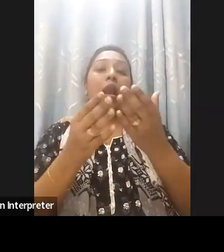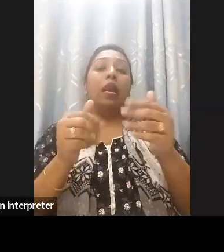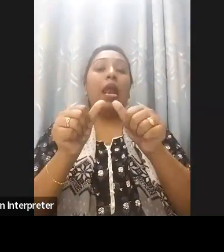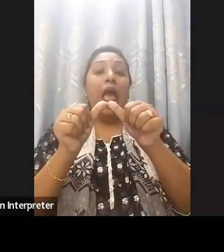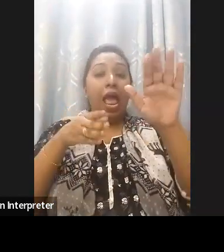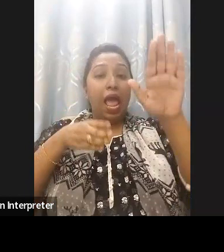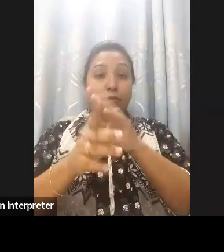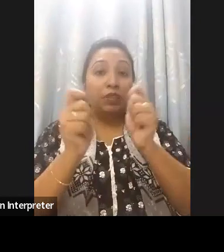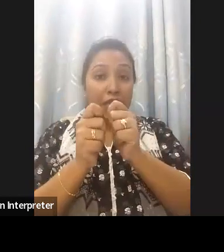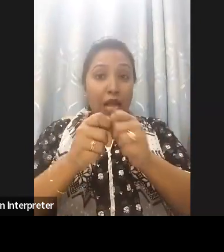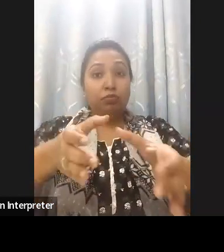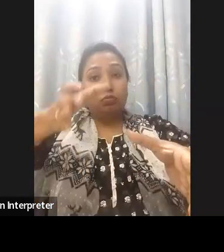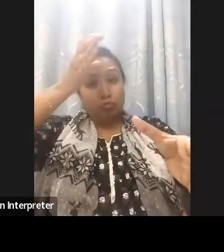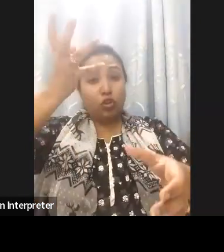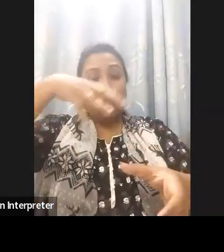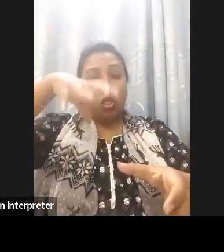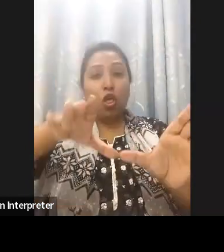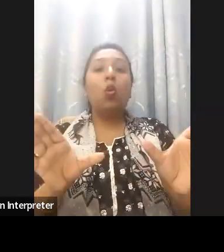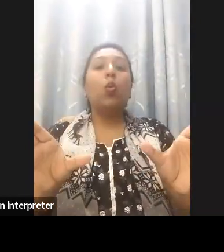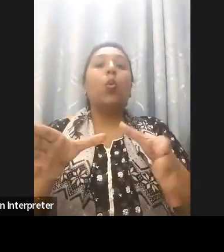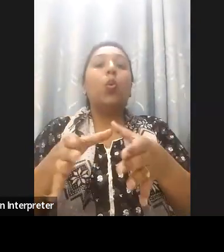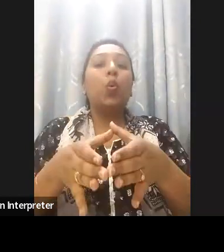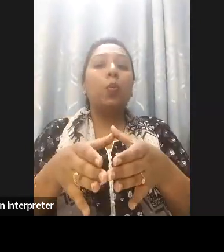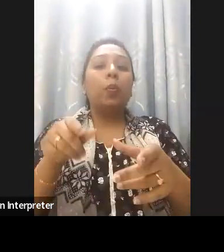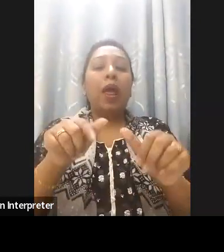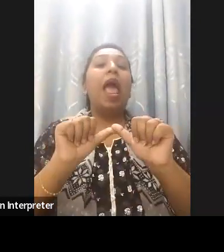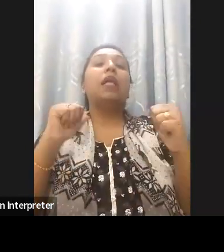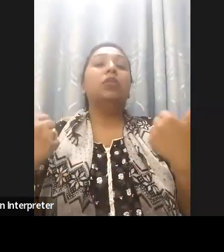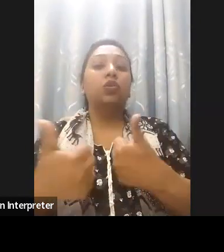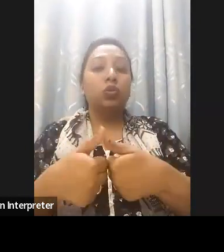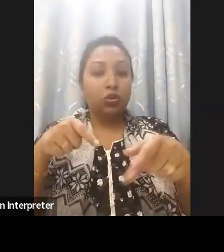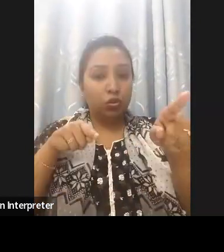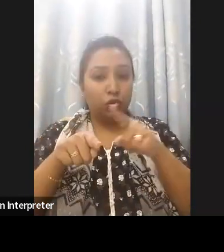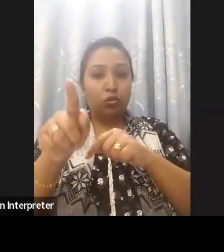are part of this International Association and why it is important when we're discussing